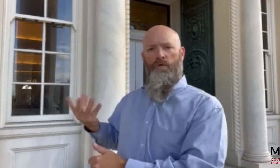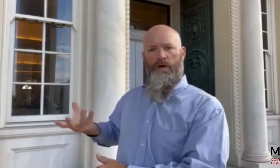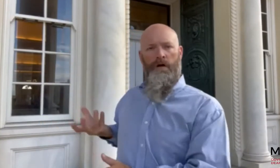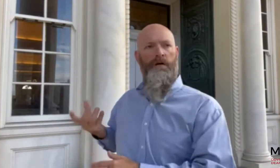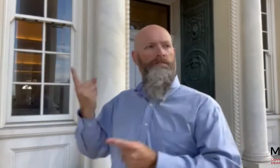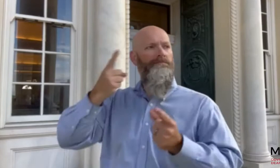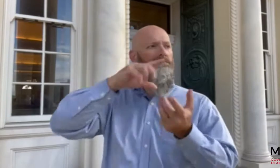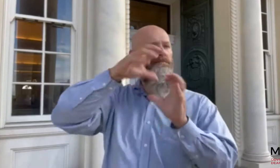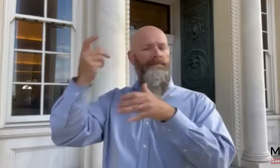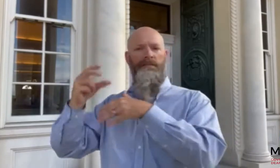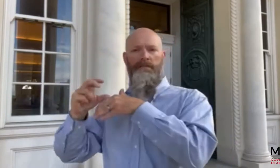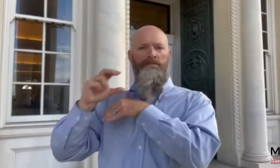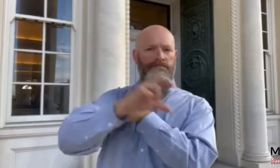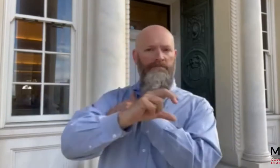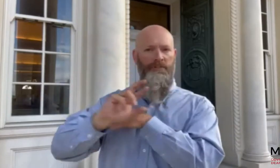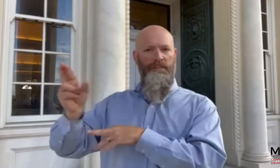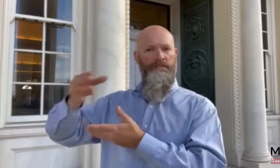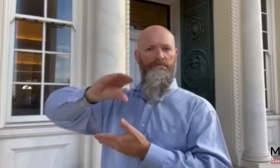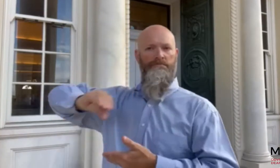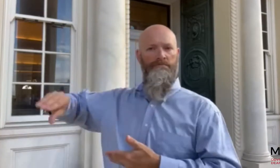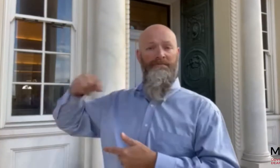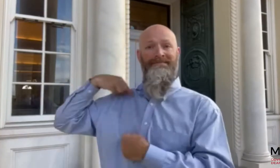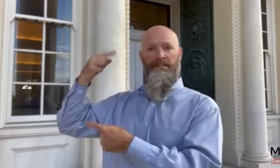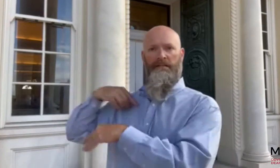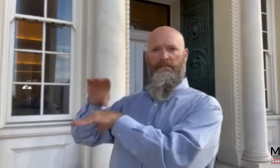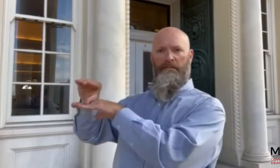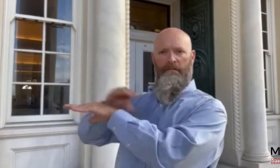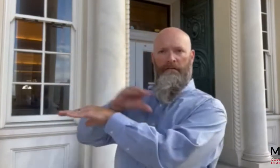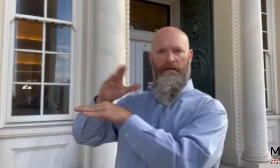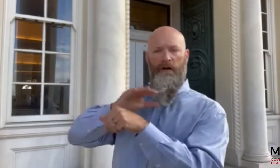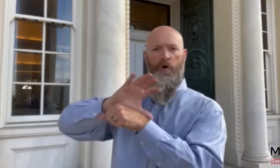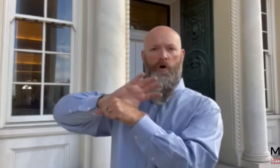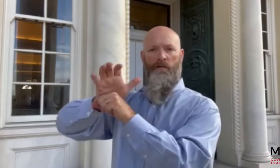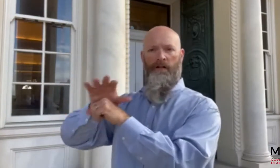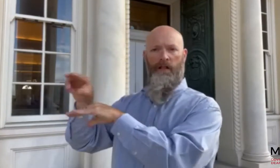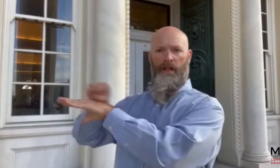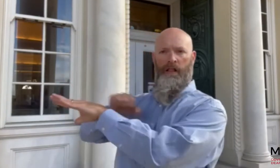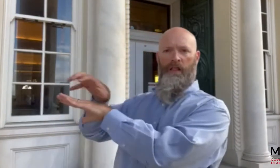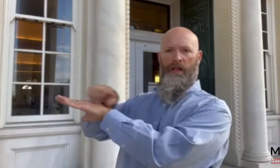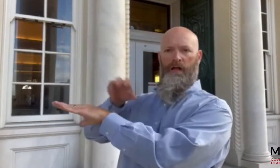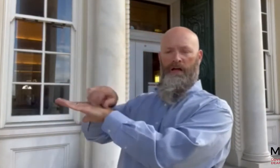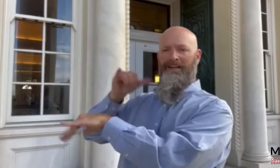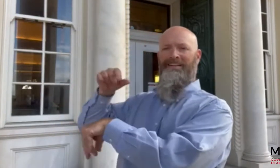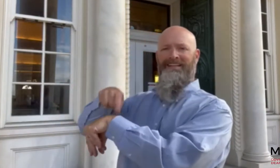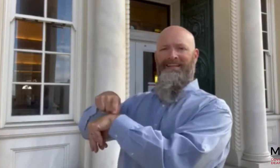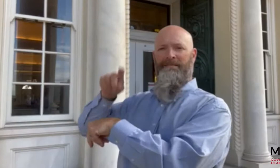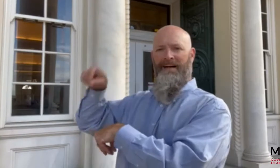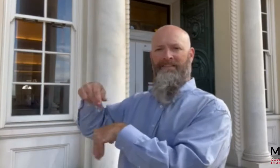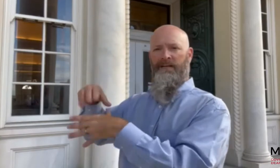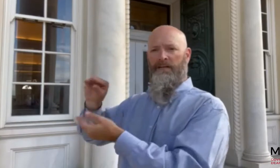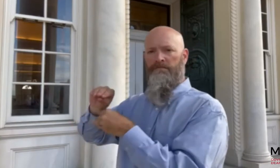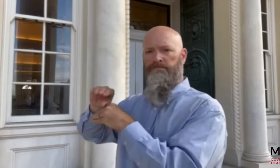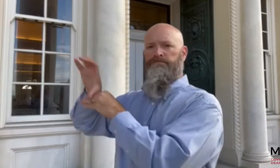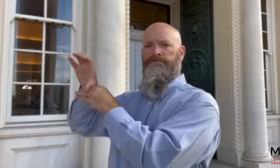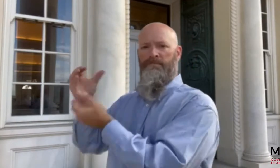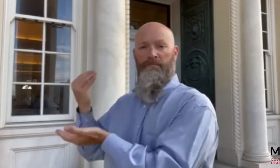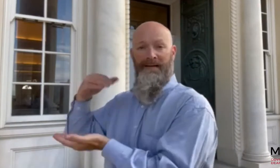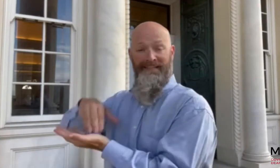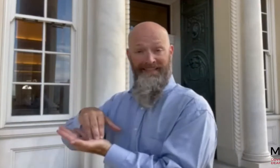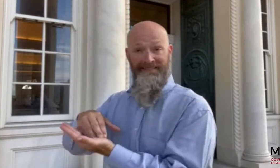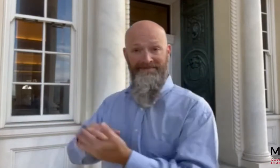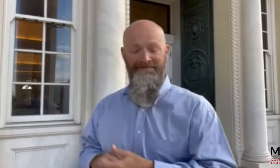The surplus was previously reduced to cover COVID needs